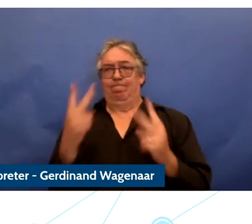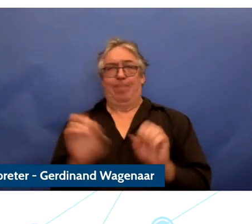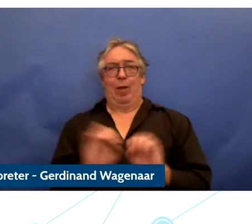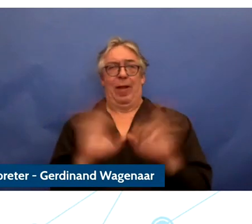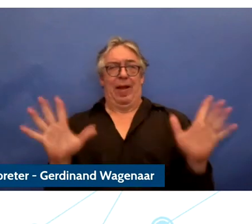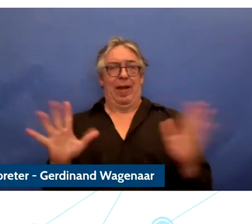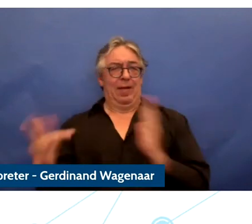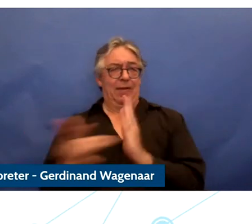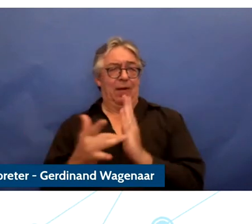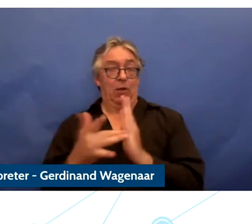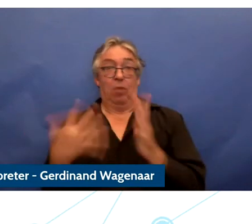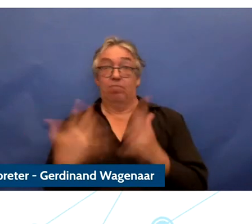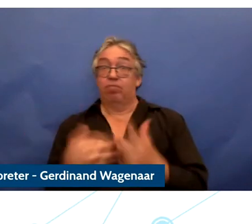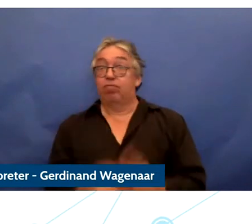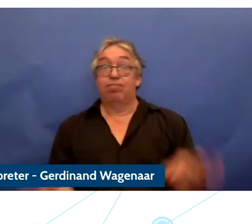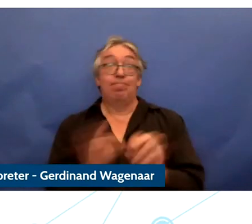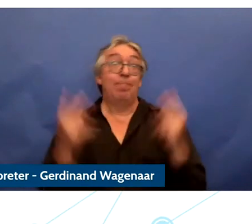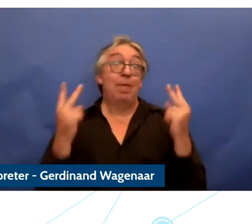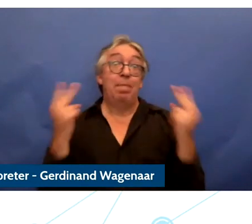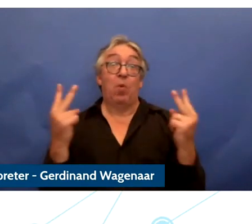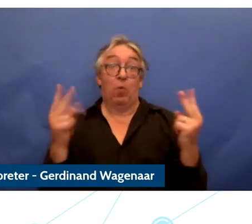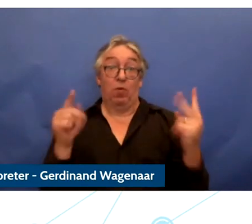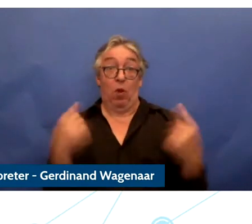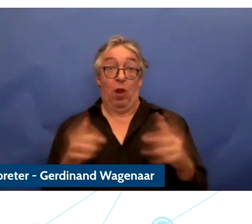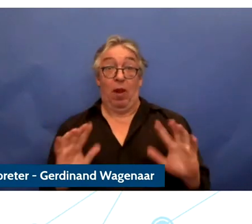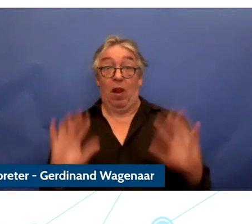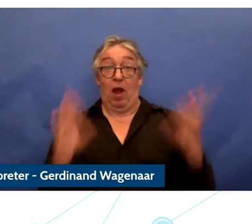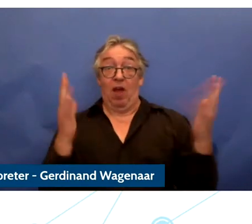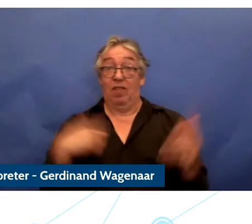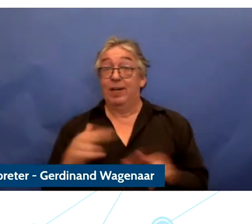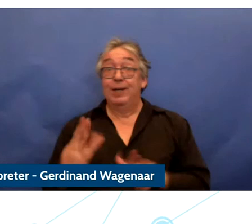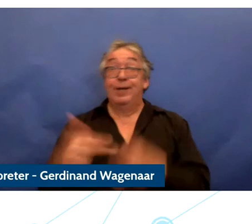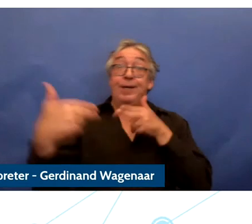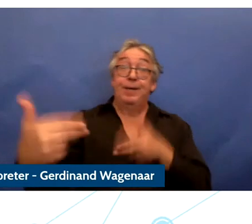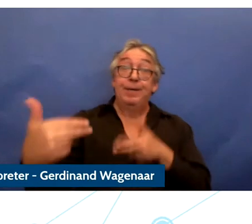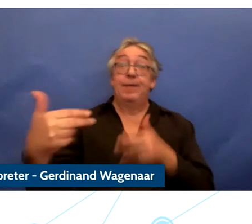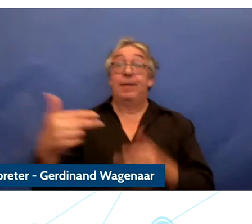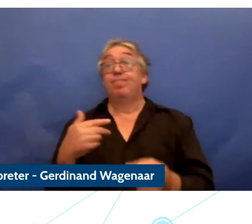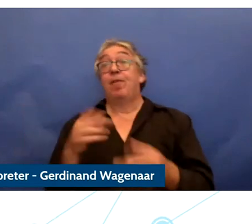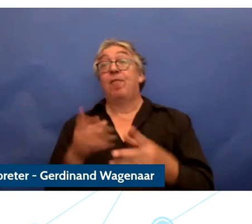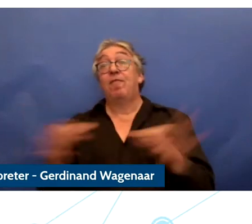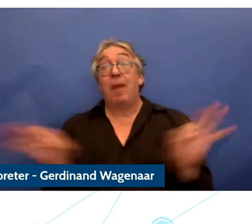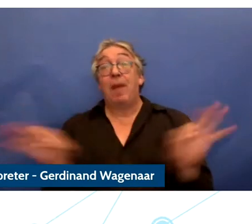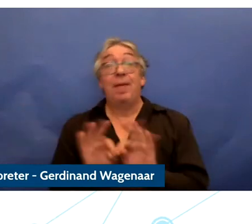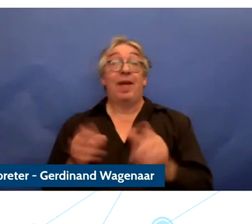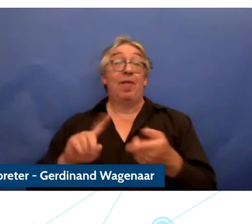lives and we have used it to stay in touch with family and friends and work from home